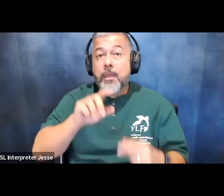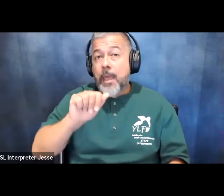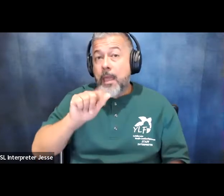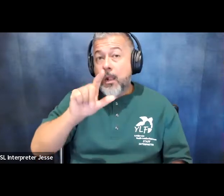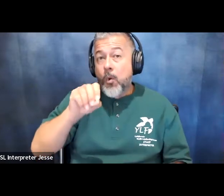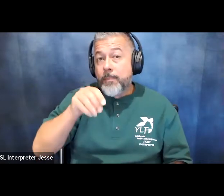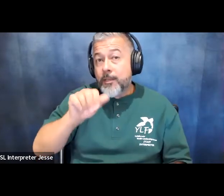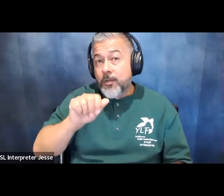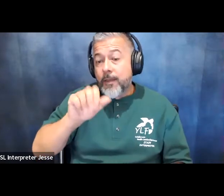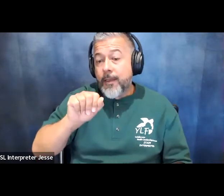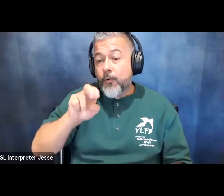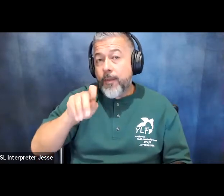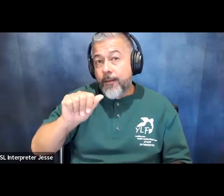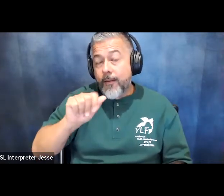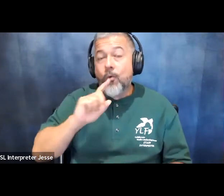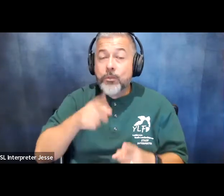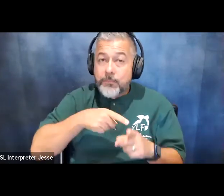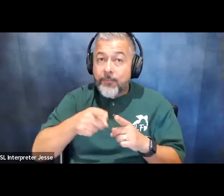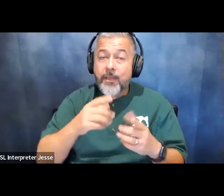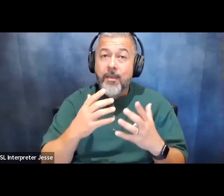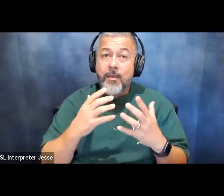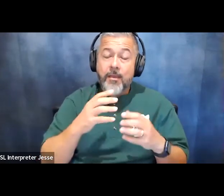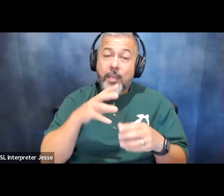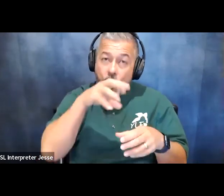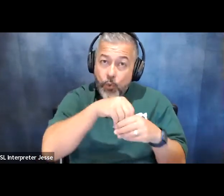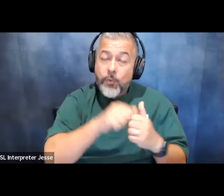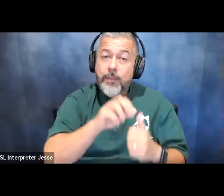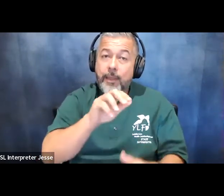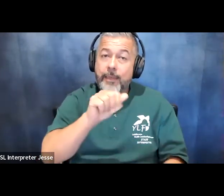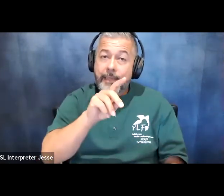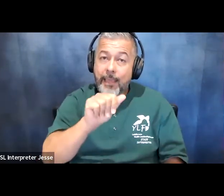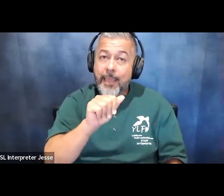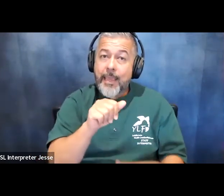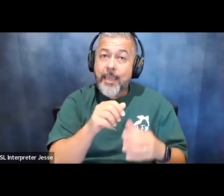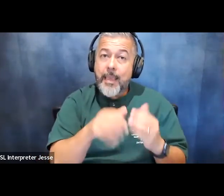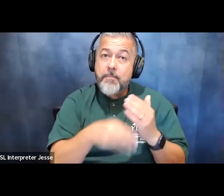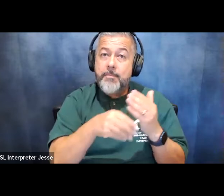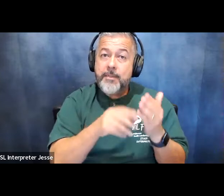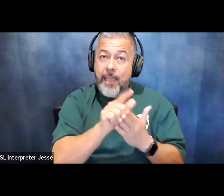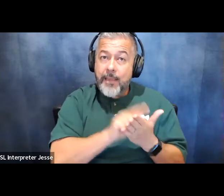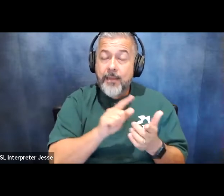who were specifically covered in the ada amendments act like the actress jada pinkett smith